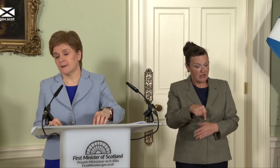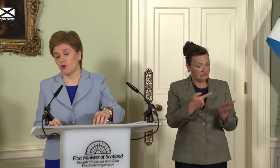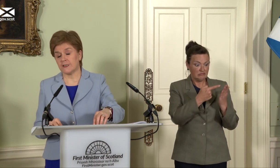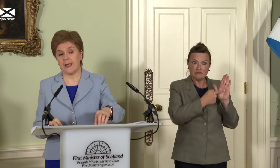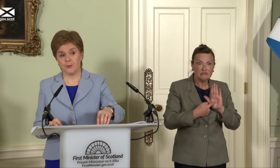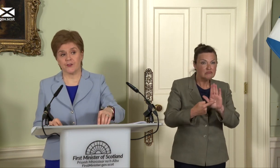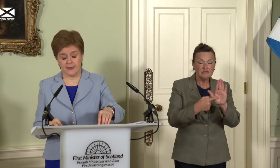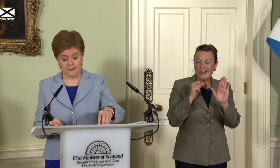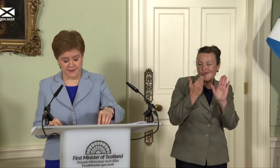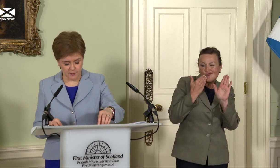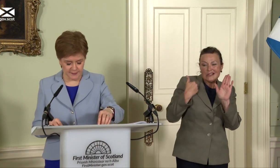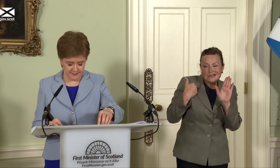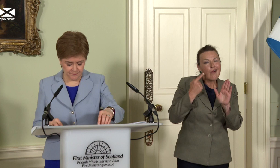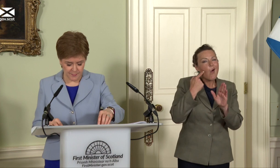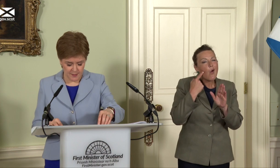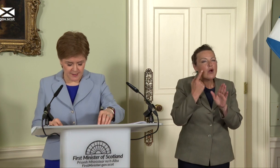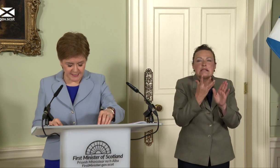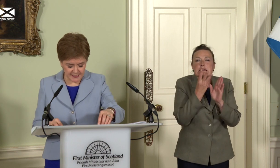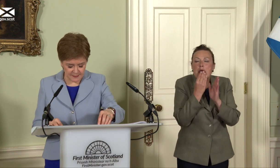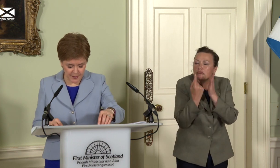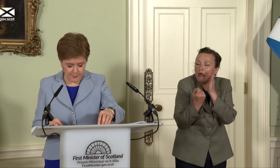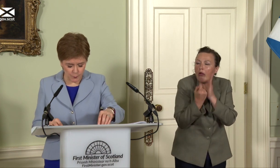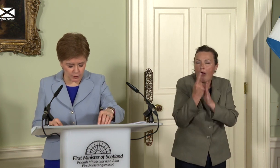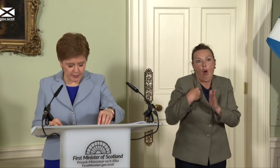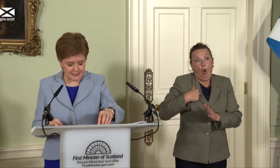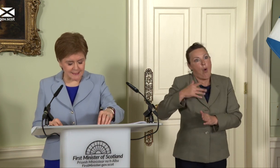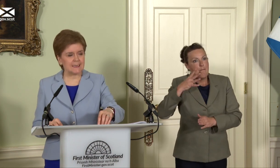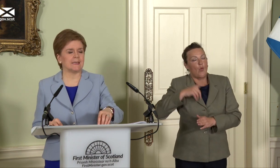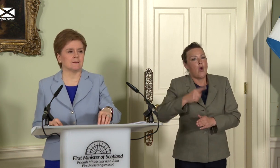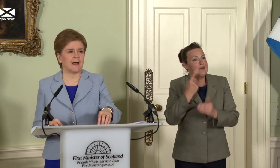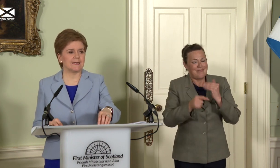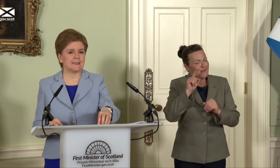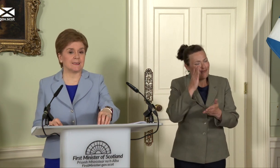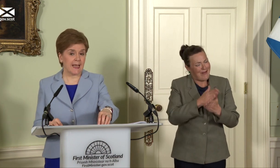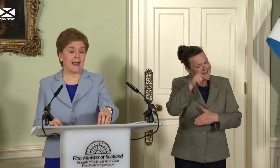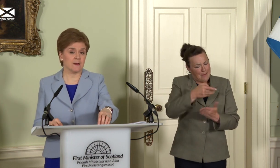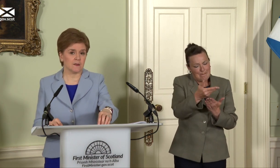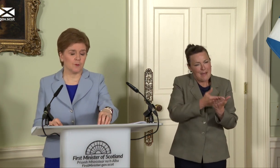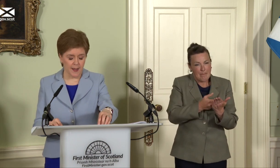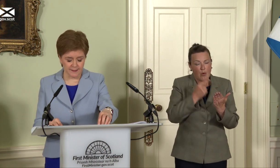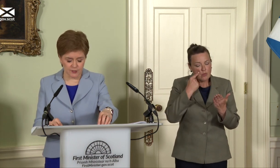or temporary developments. In today’s paper, we look in detail at 10 comparator